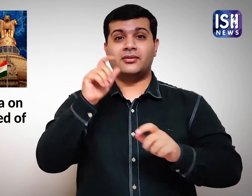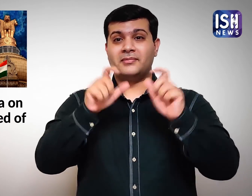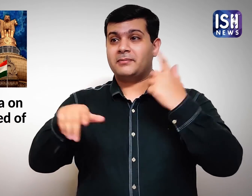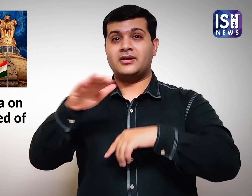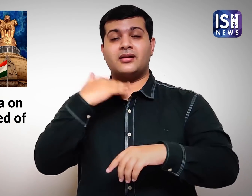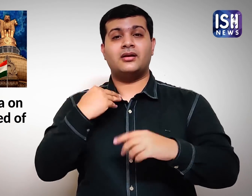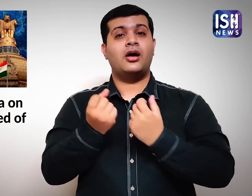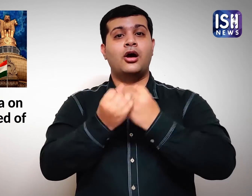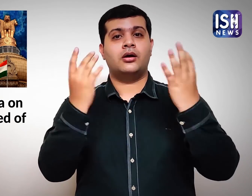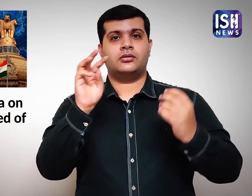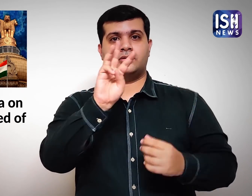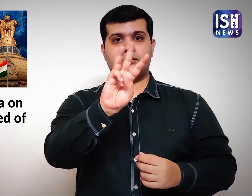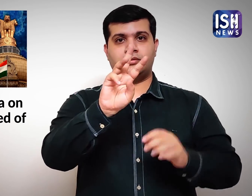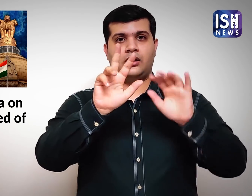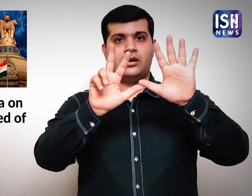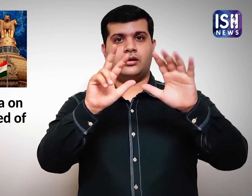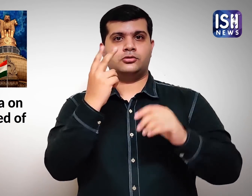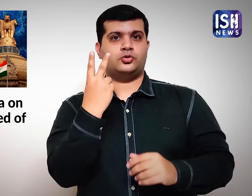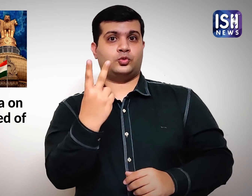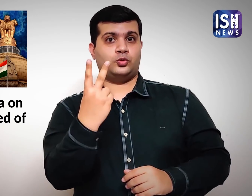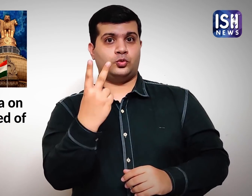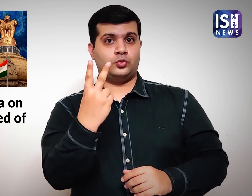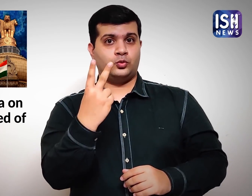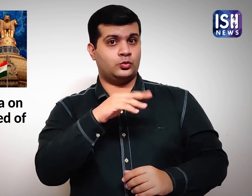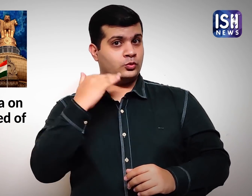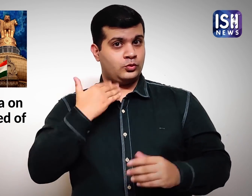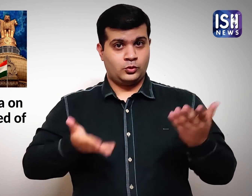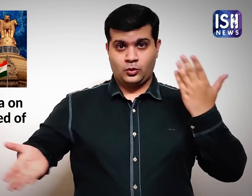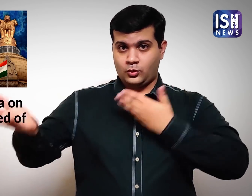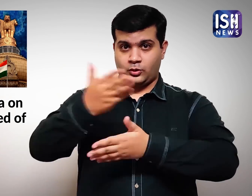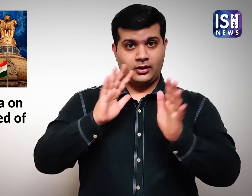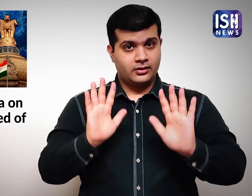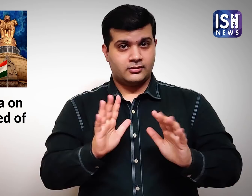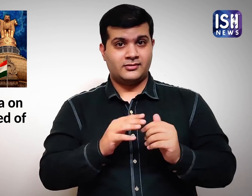As per the list, till now 382 doctors have died of the coronavirus.